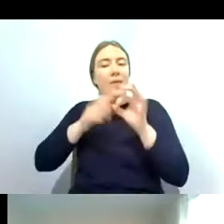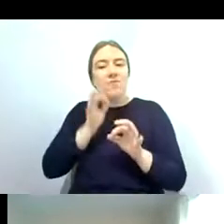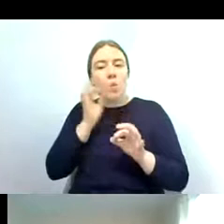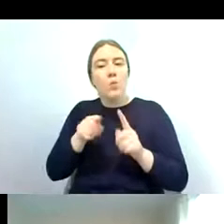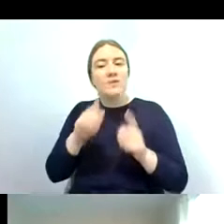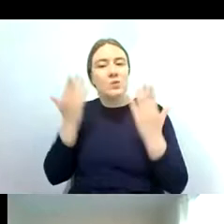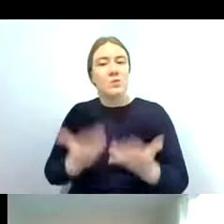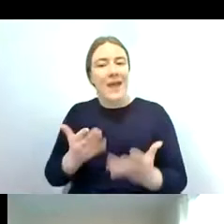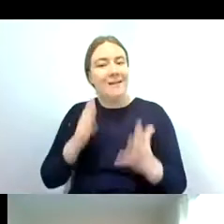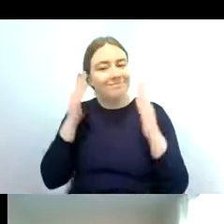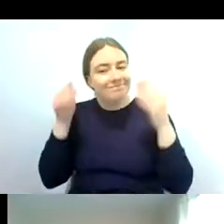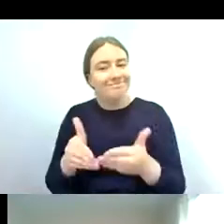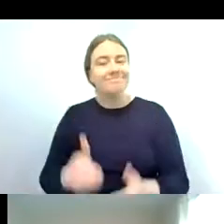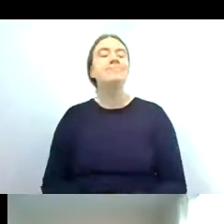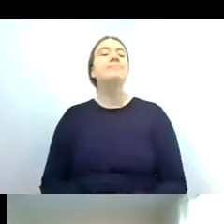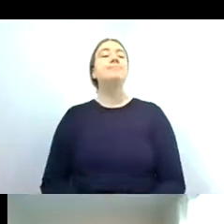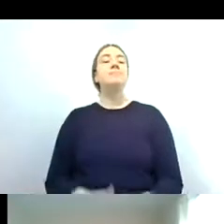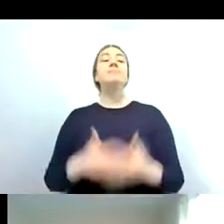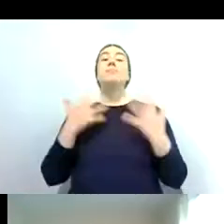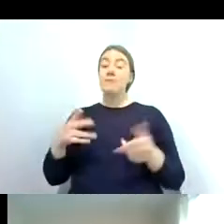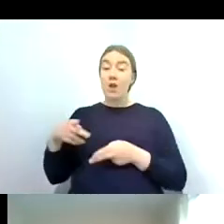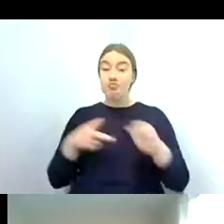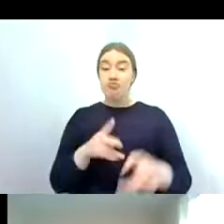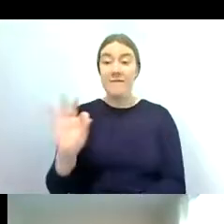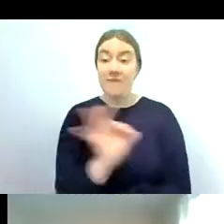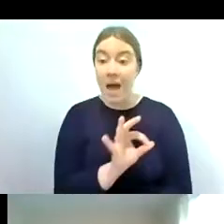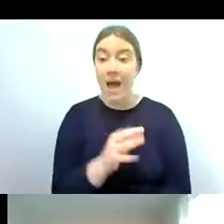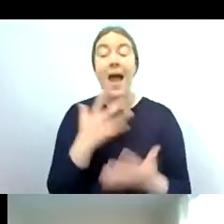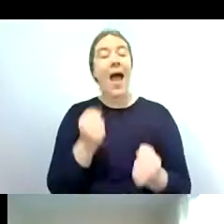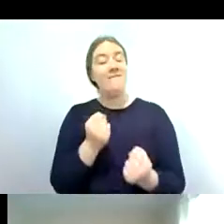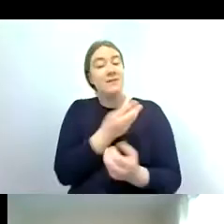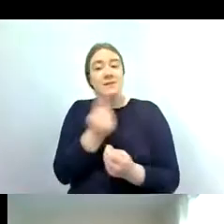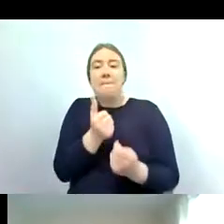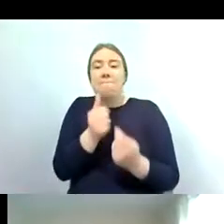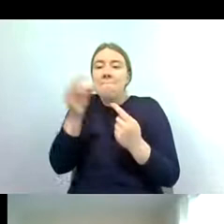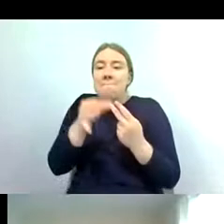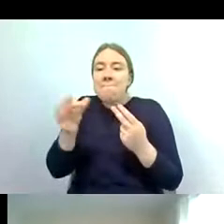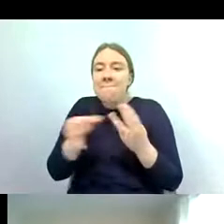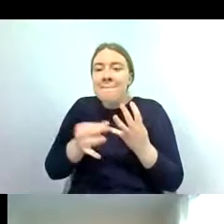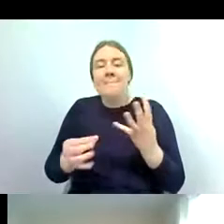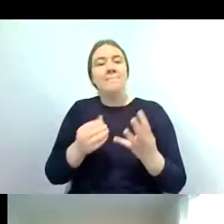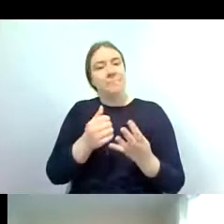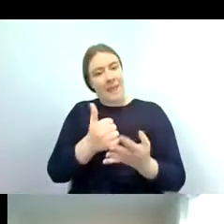so riverflies have a set of characteristics that help make them these important water